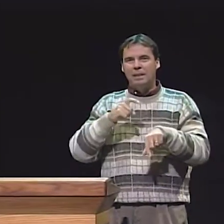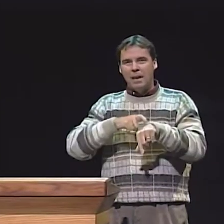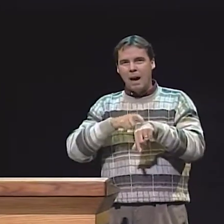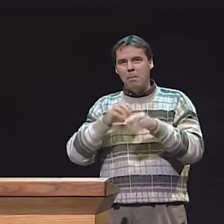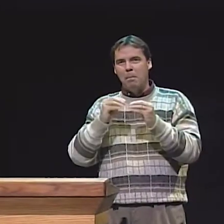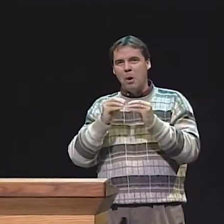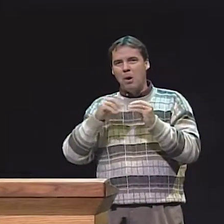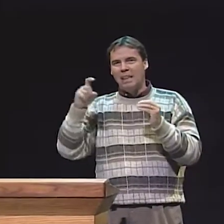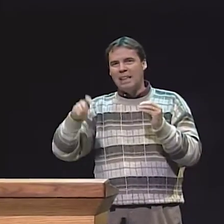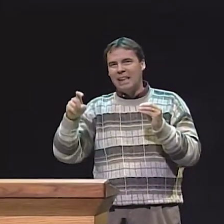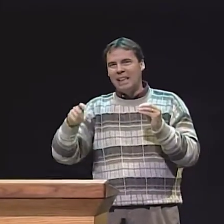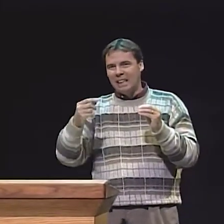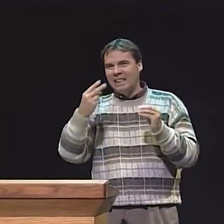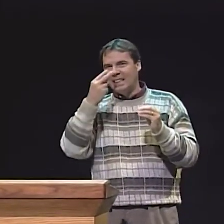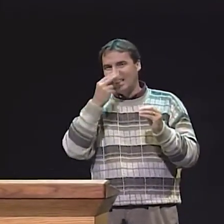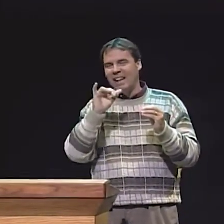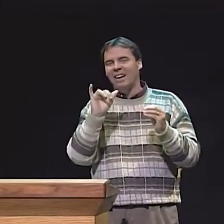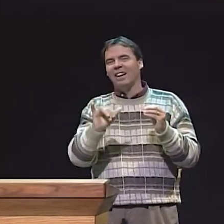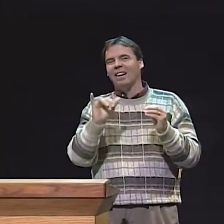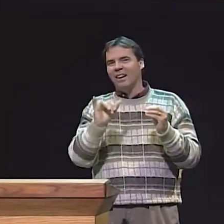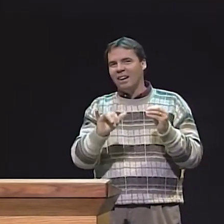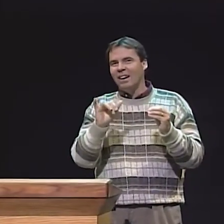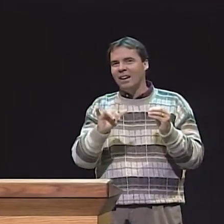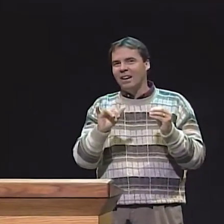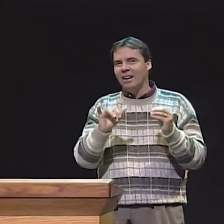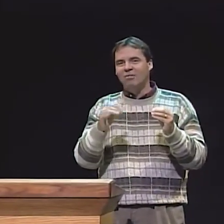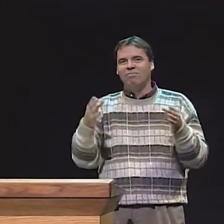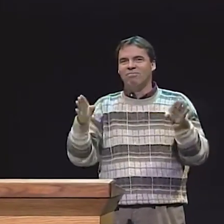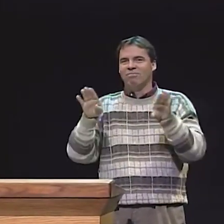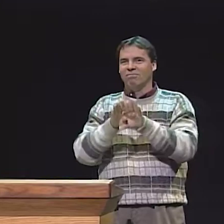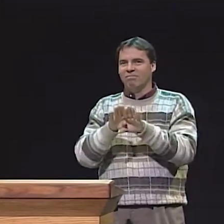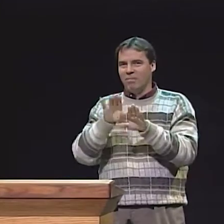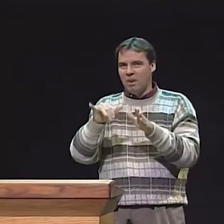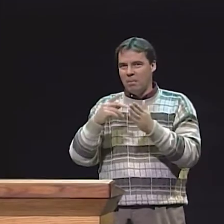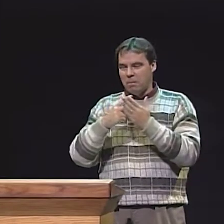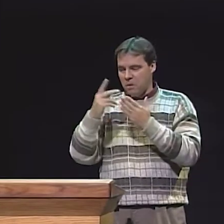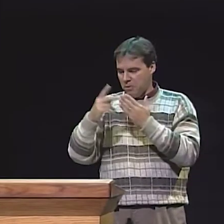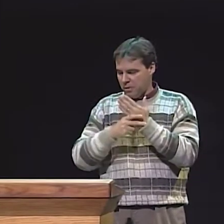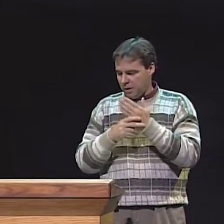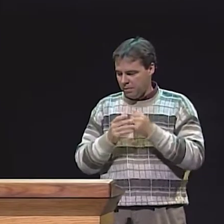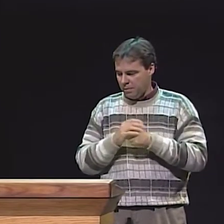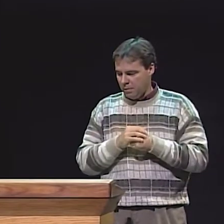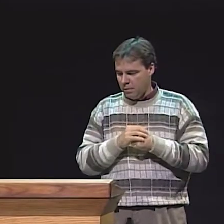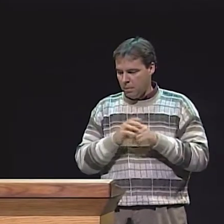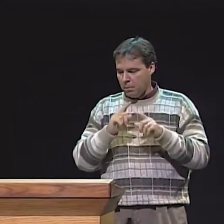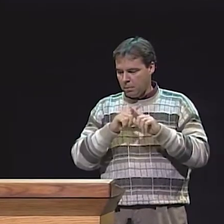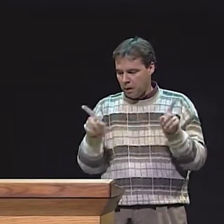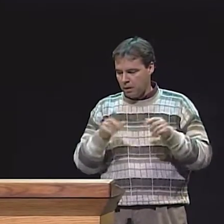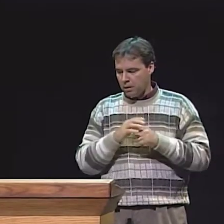BUT THEY WERE ABLE TO PROCEED, PROGRESS UPWARD IN THEIR LANGUAGE DEVELOPMENT. BUT WE NEED TO HAVE MORE TIME TO SEE